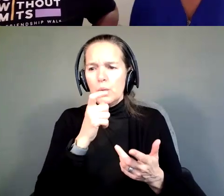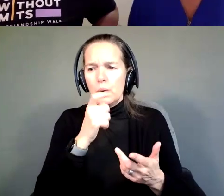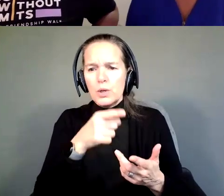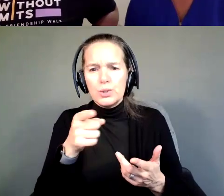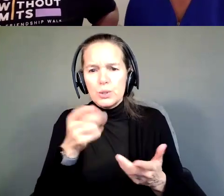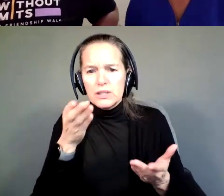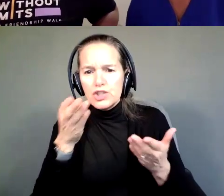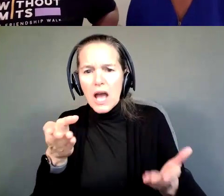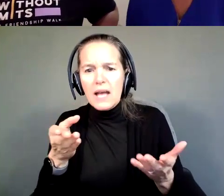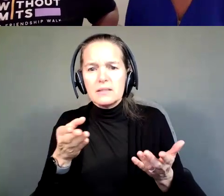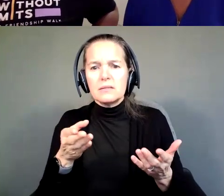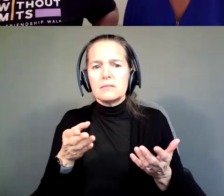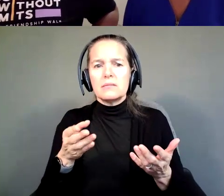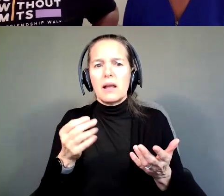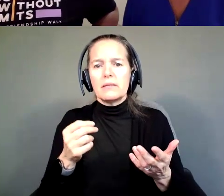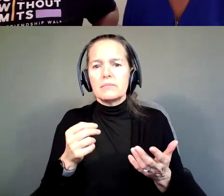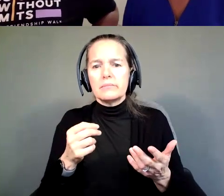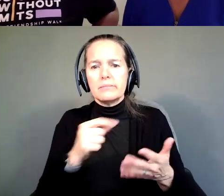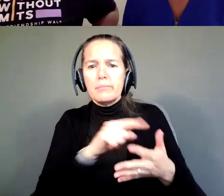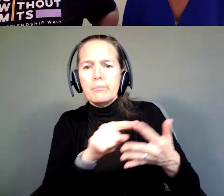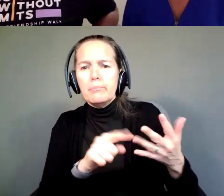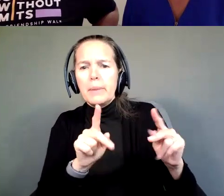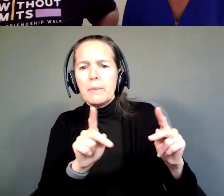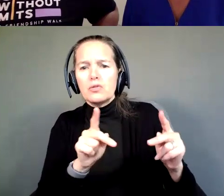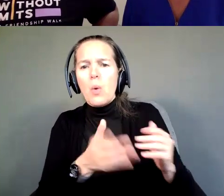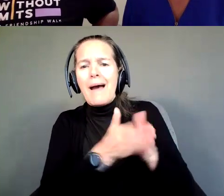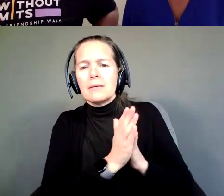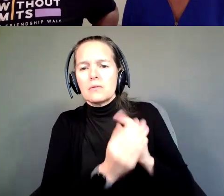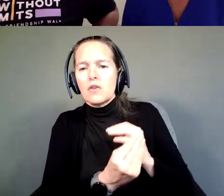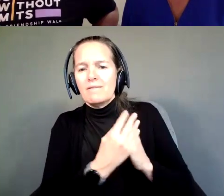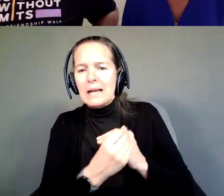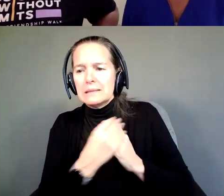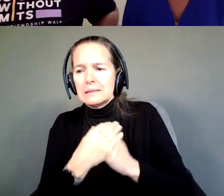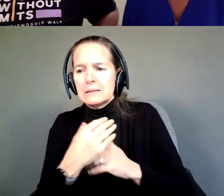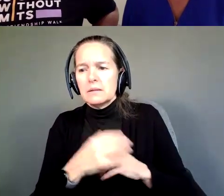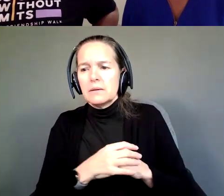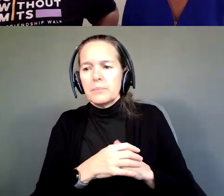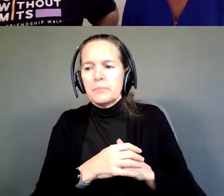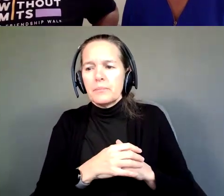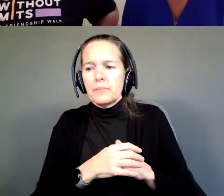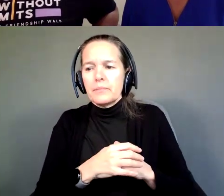reach out to or to seek advice from? Because you all have such great teams, right?